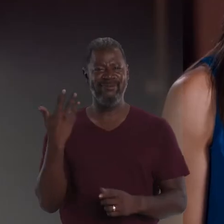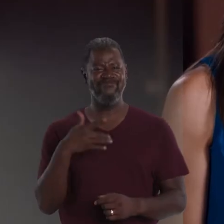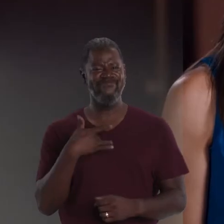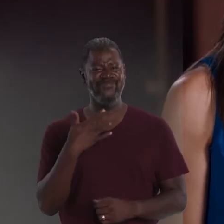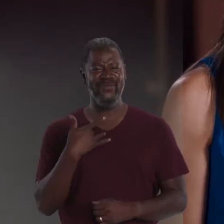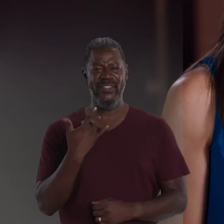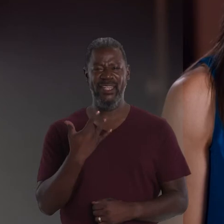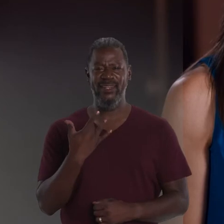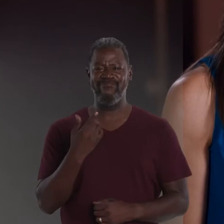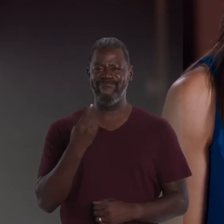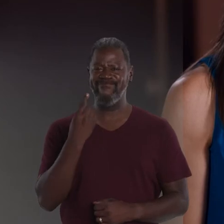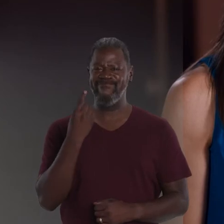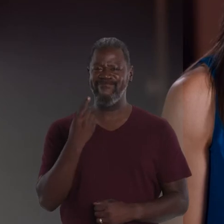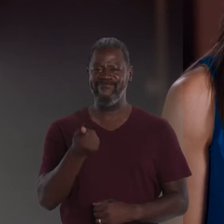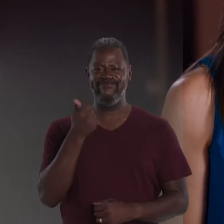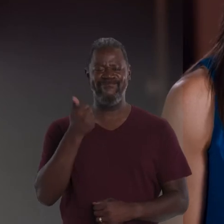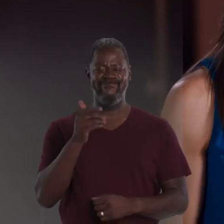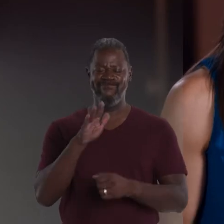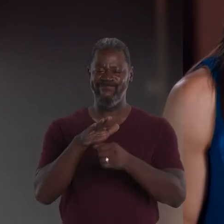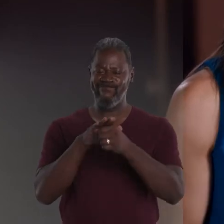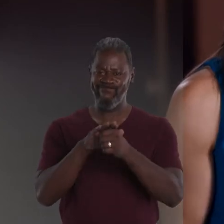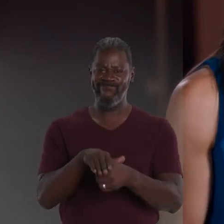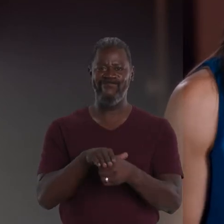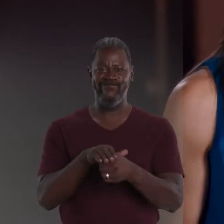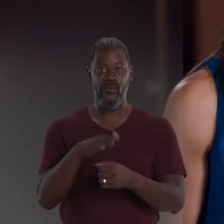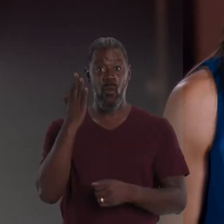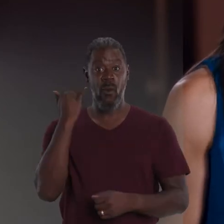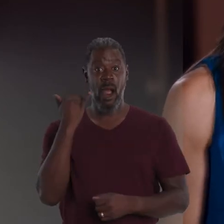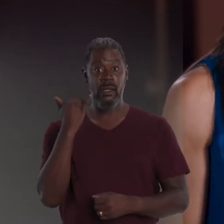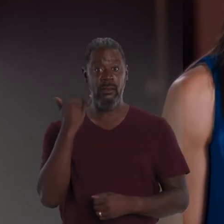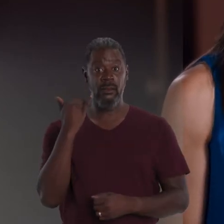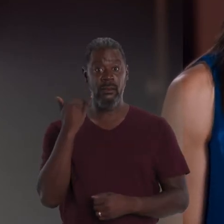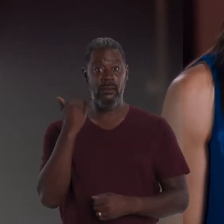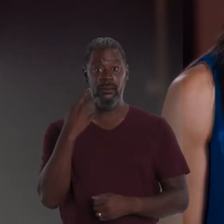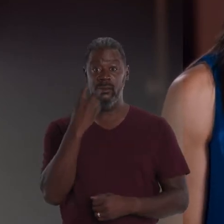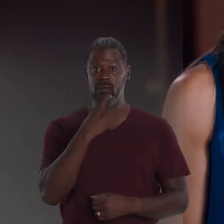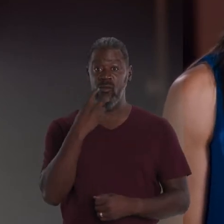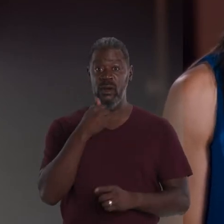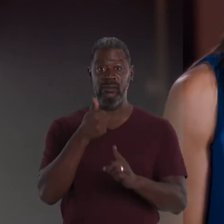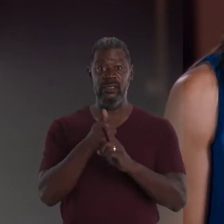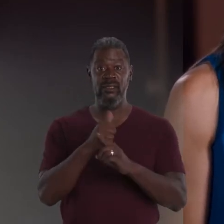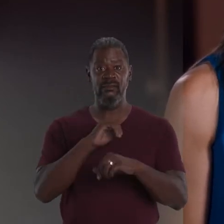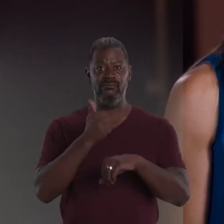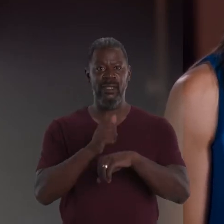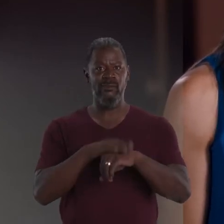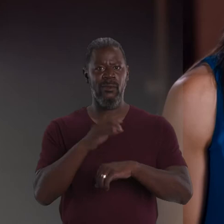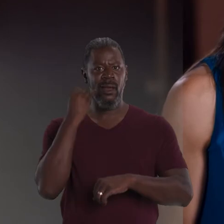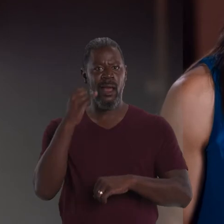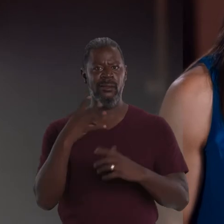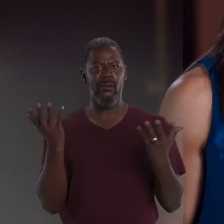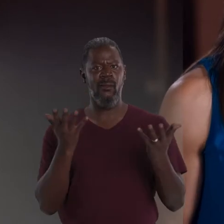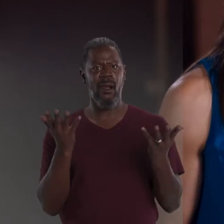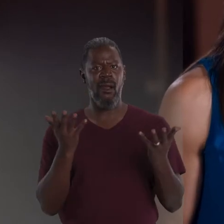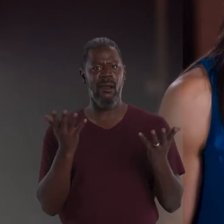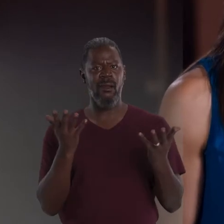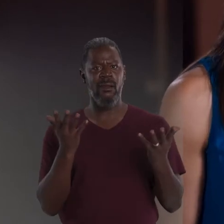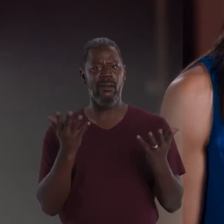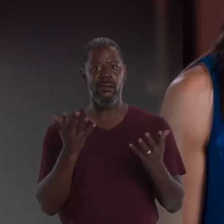I think has a very oppressive quality to it because what oralism is predicated on